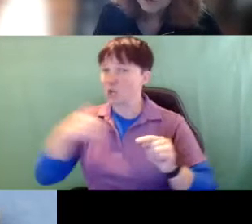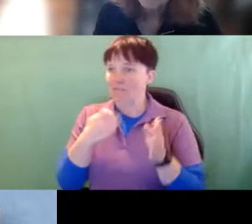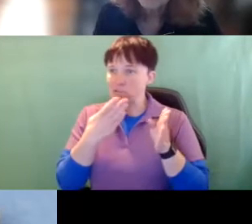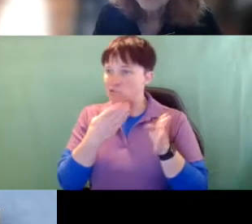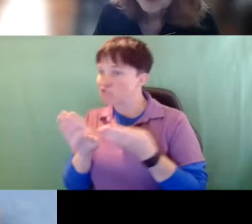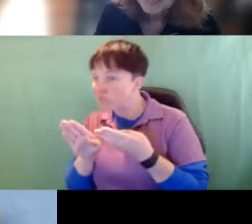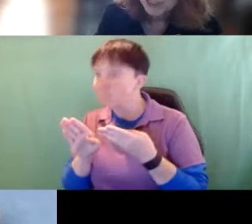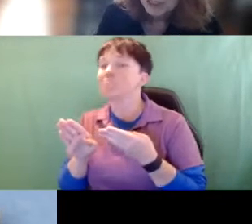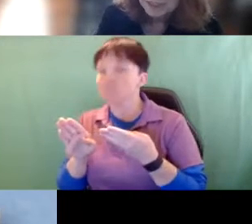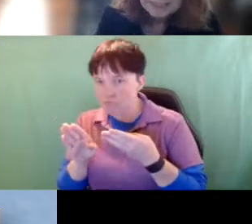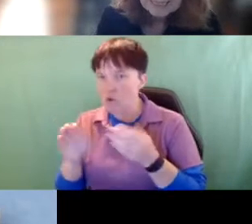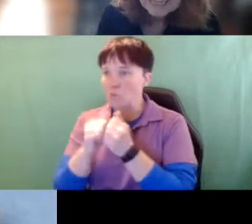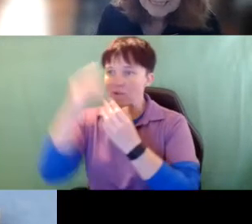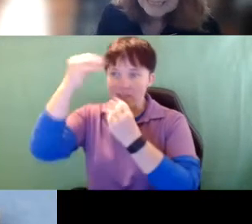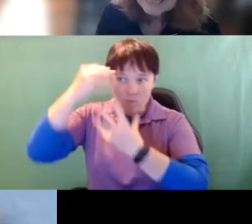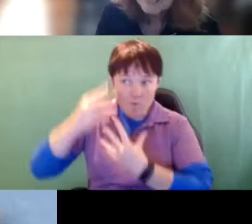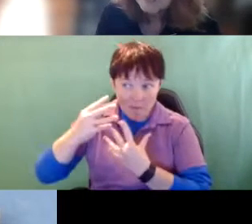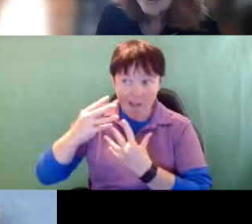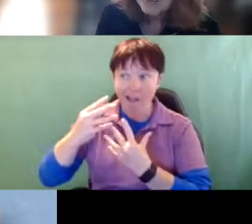of information it isn't the same.